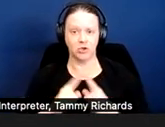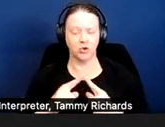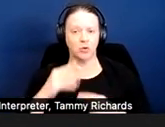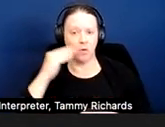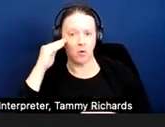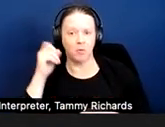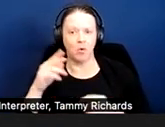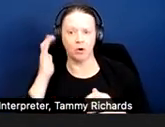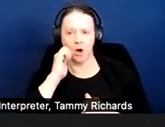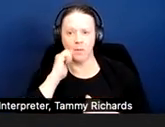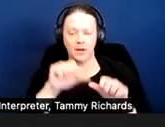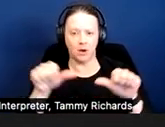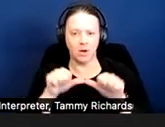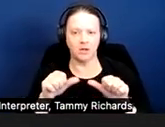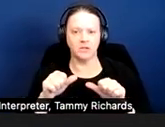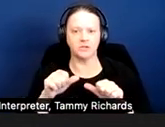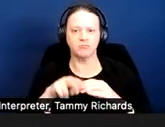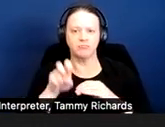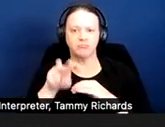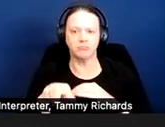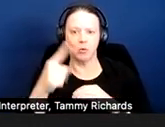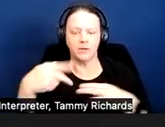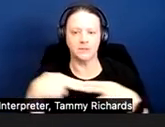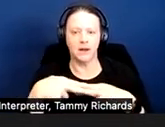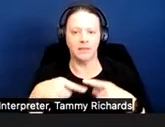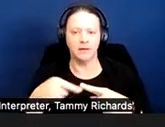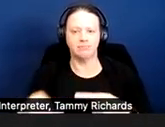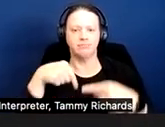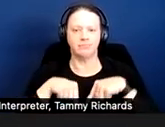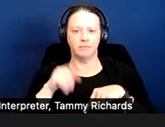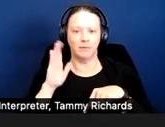Let's go ahead one slide and then I need to go back.